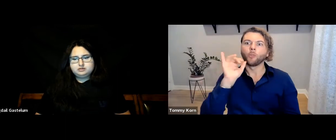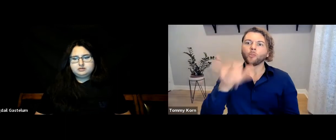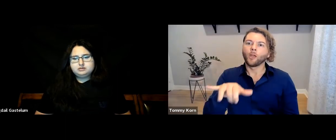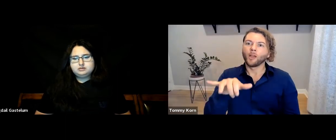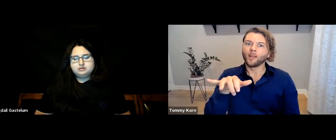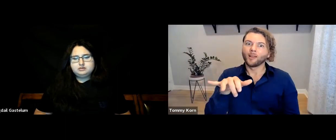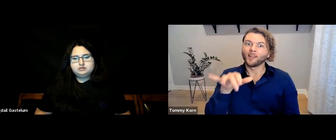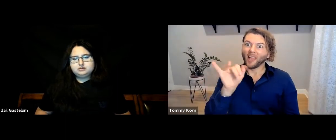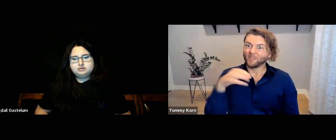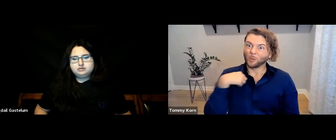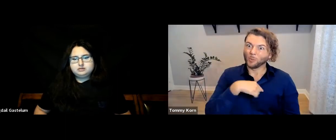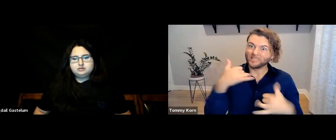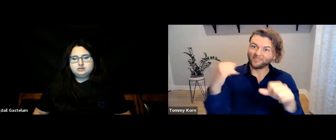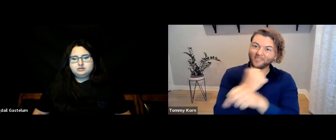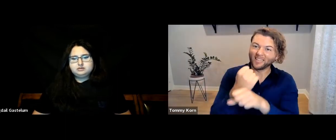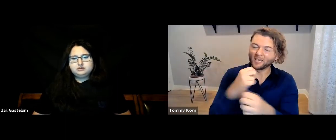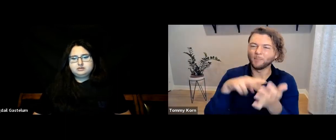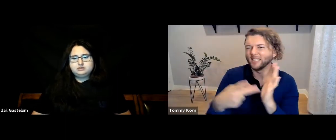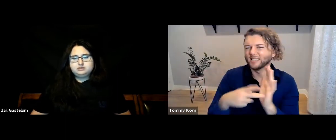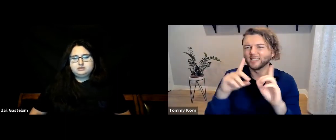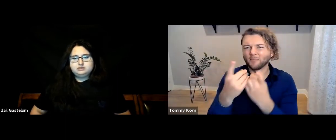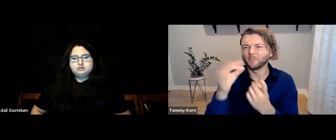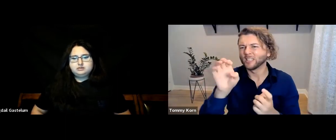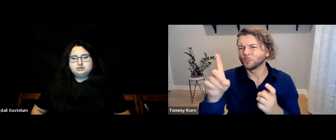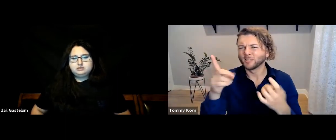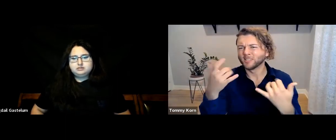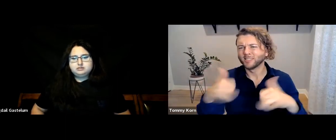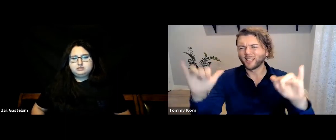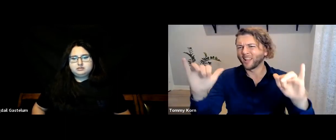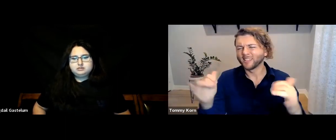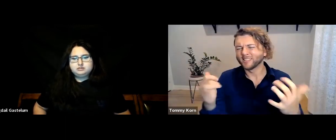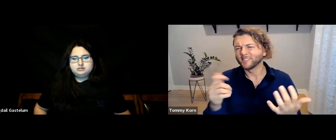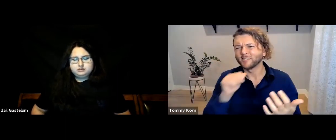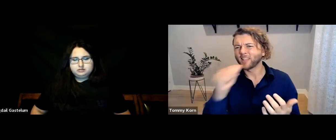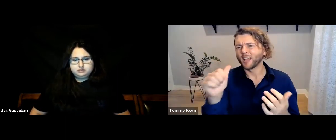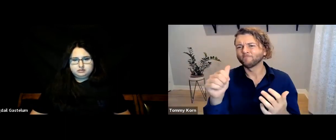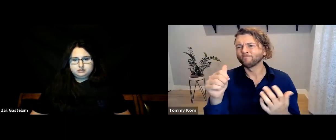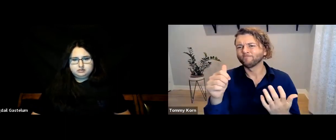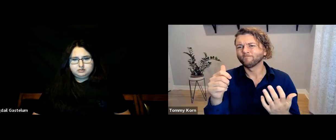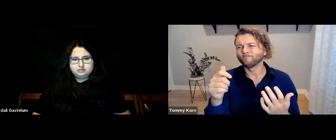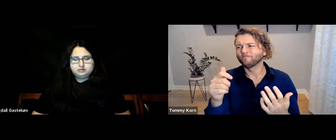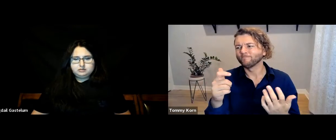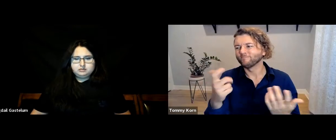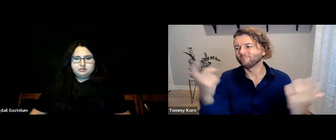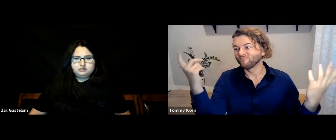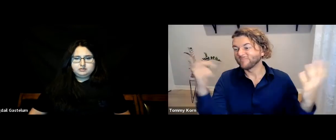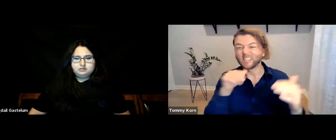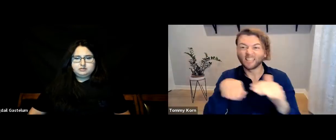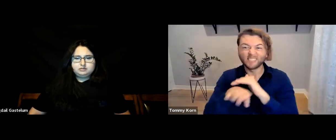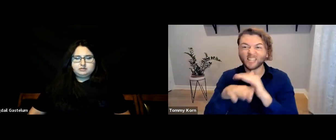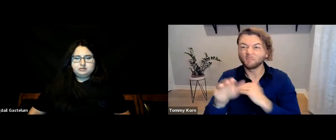If we’re still fighting, that means the Department of Education is not yet providing access for Deaf students.